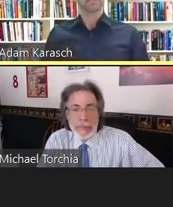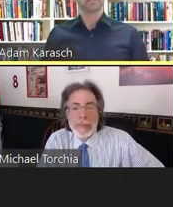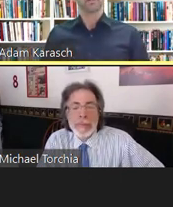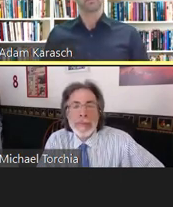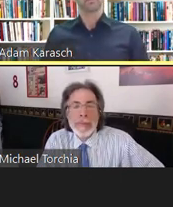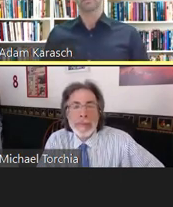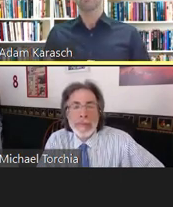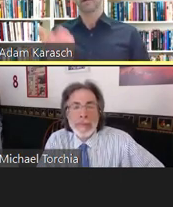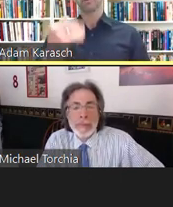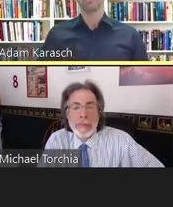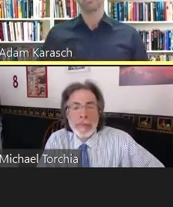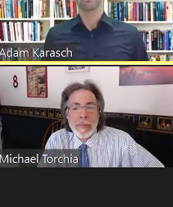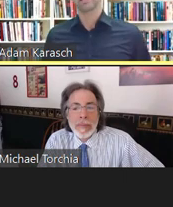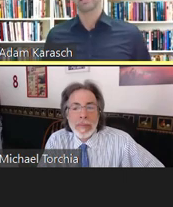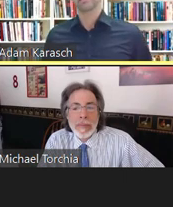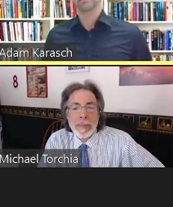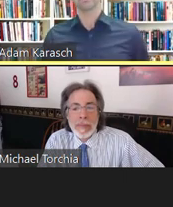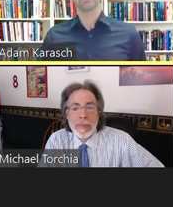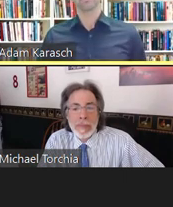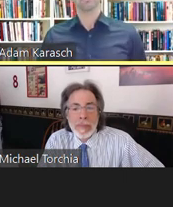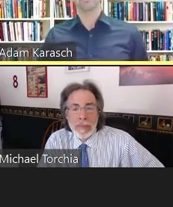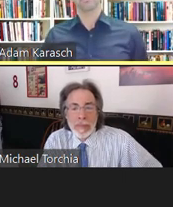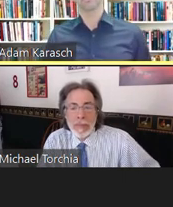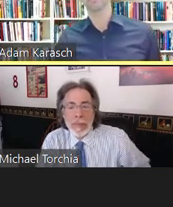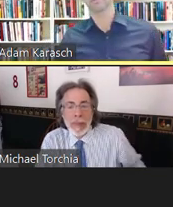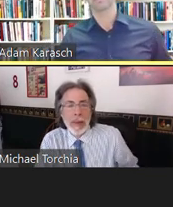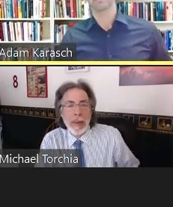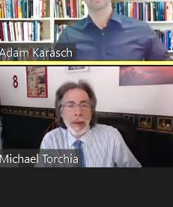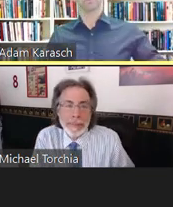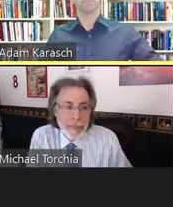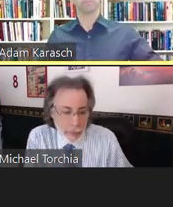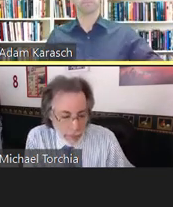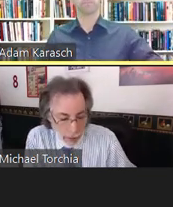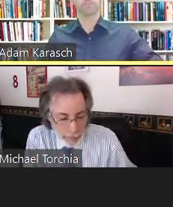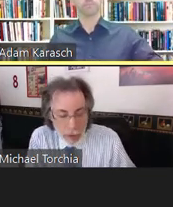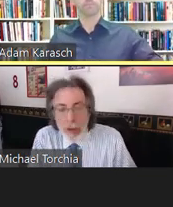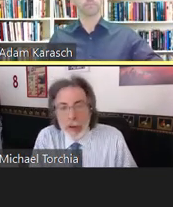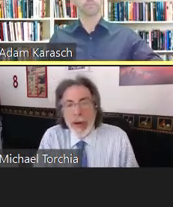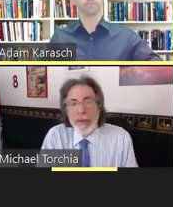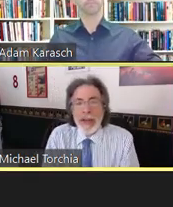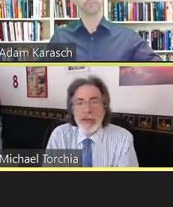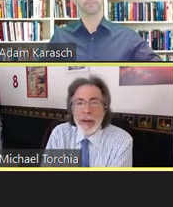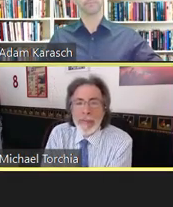So, Mike, why don't I hand it over to you at this point. Great, thanks, Adam.